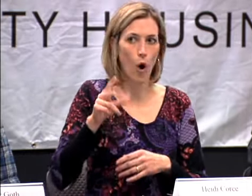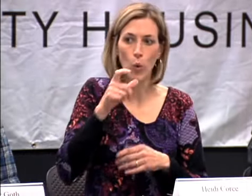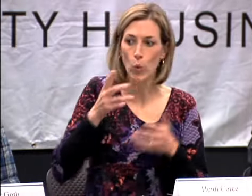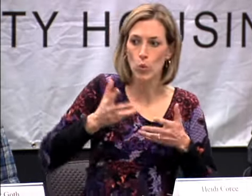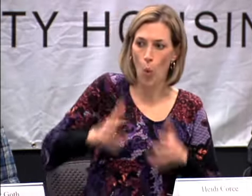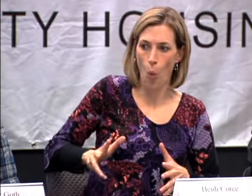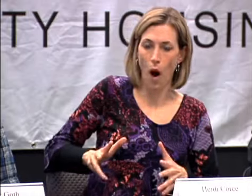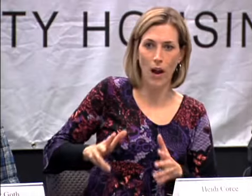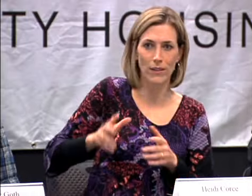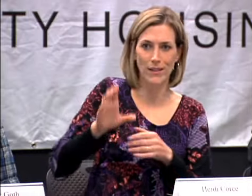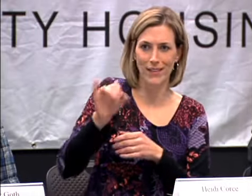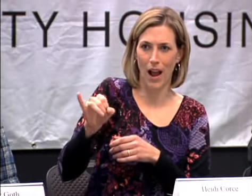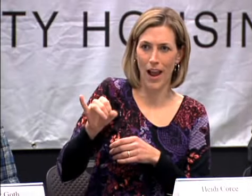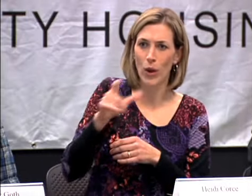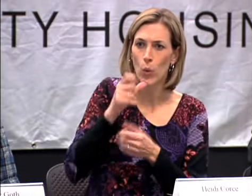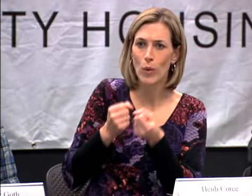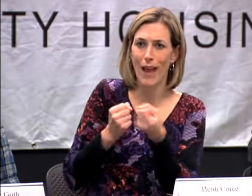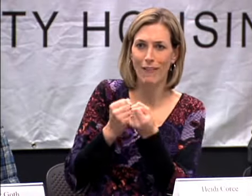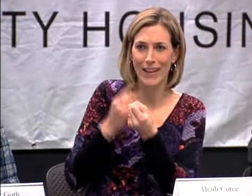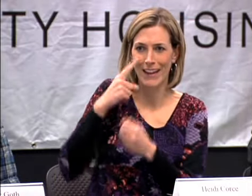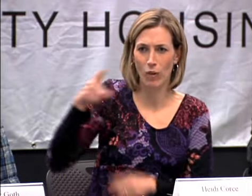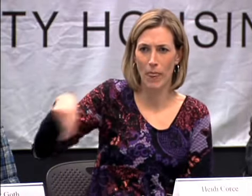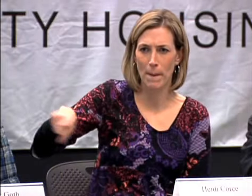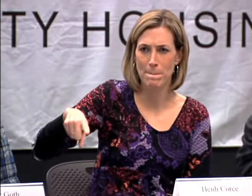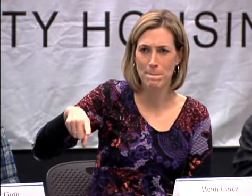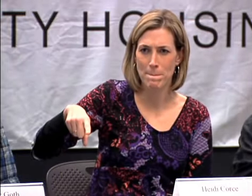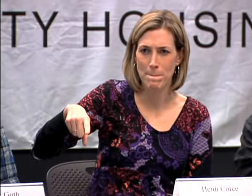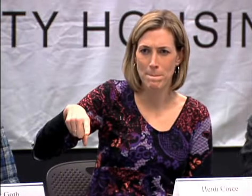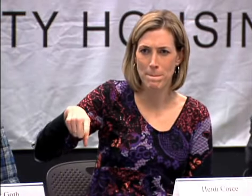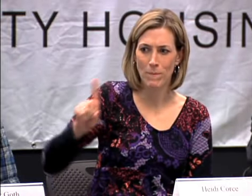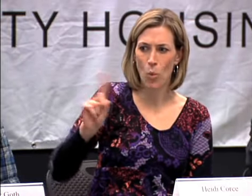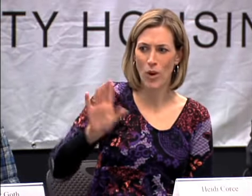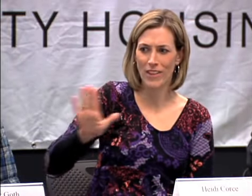BENEFIT OR WHO DON'T WANT THE COCHLEAR IMPLANT AND DON'T HAVE